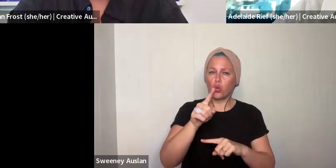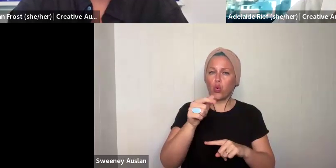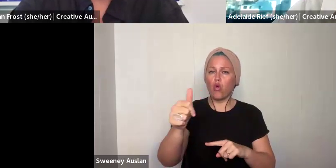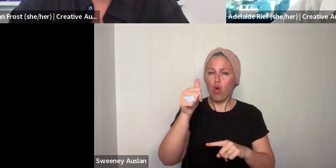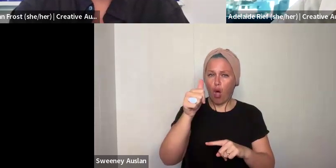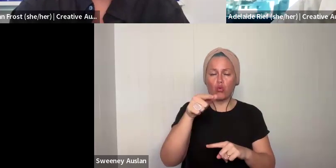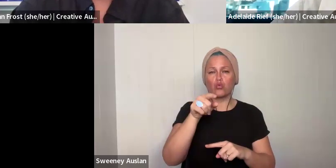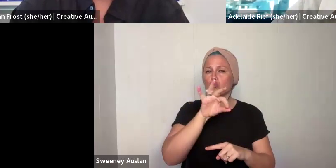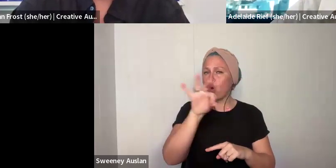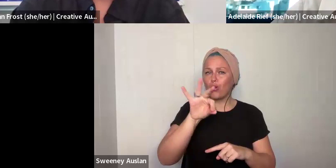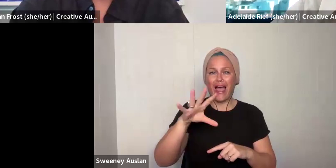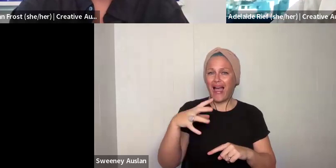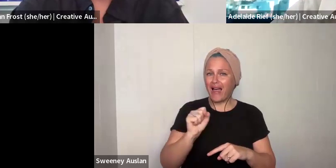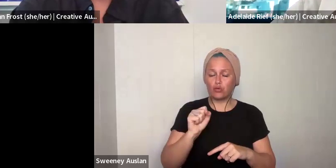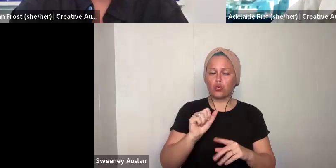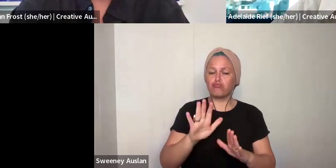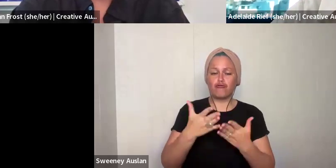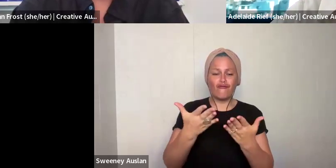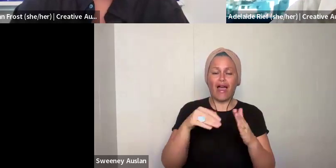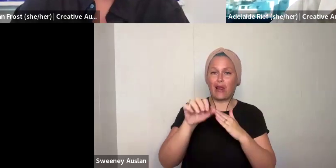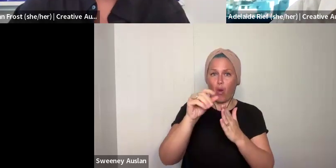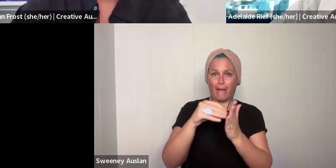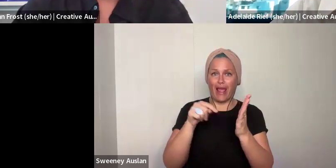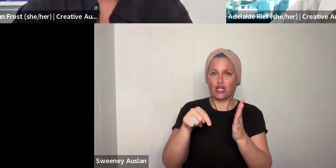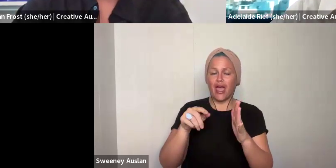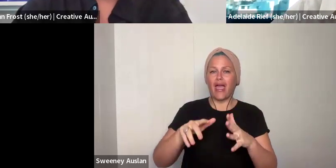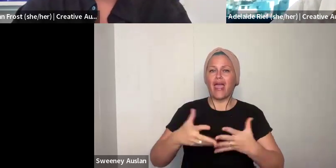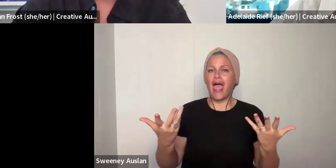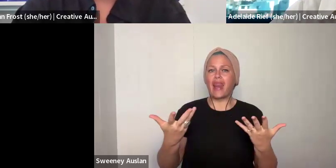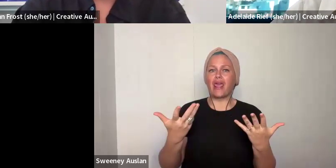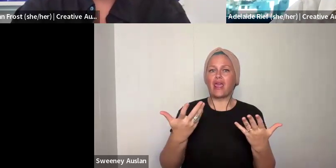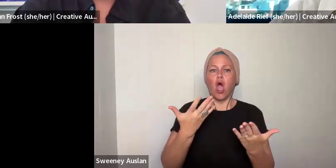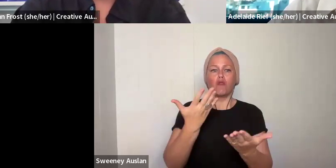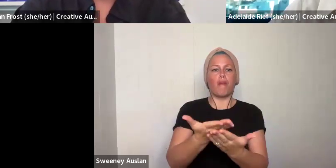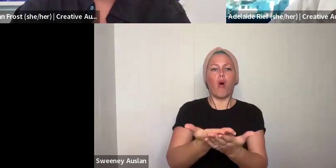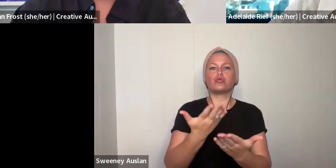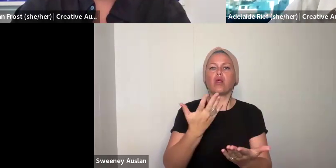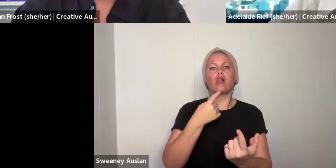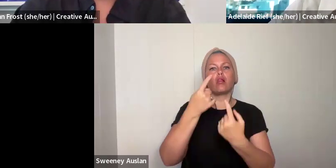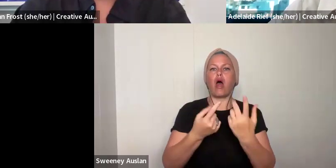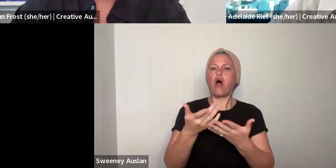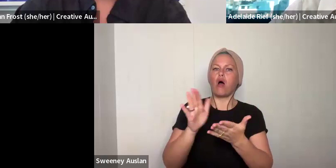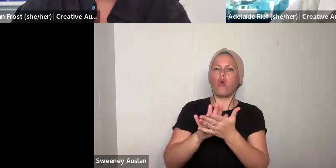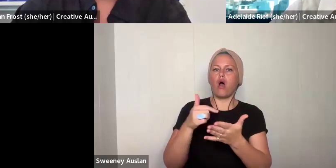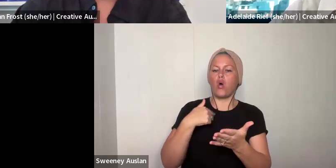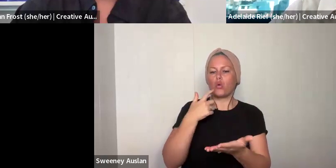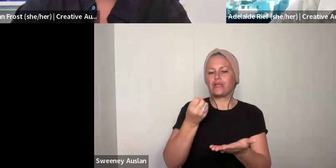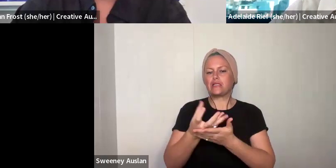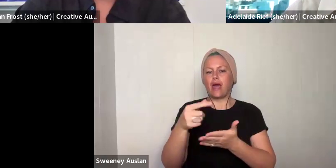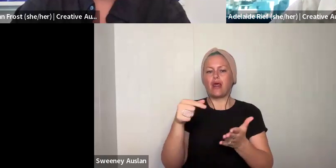questions about this is if you are selected for the program, each participant will receive a $7000 grant. To support professional development. It is really important